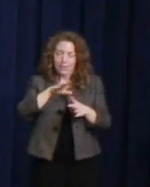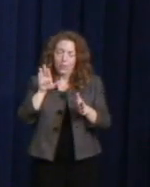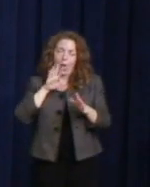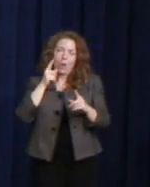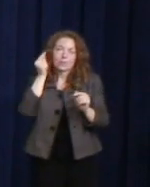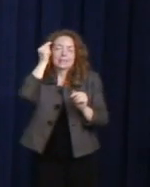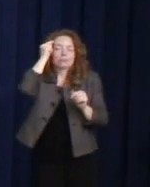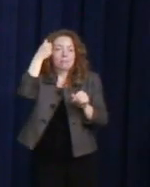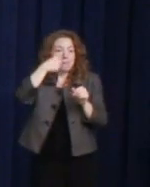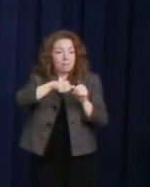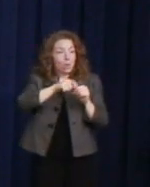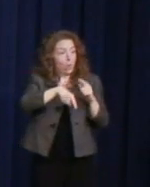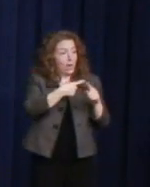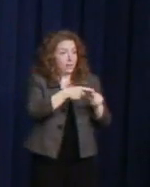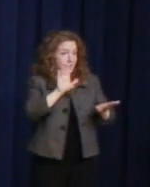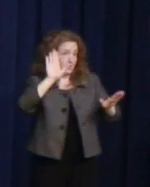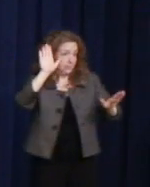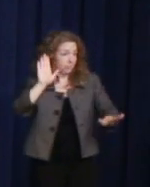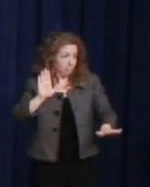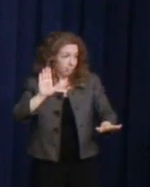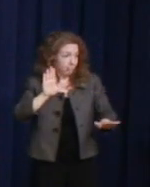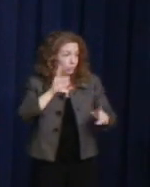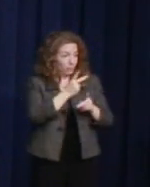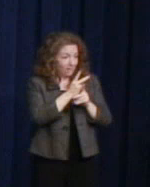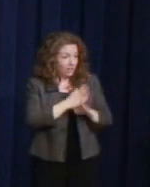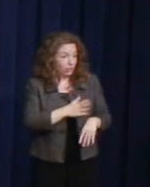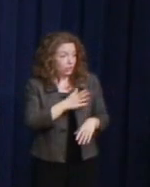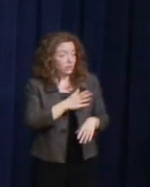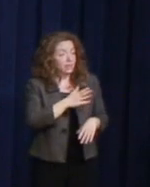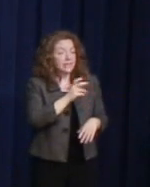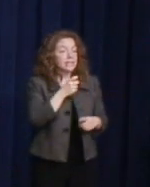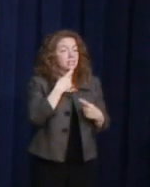When he was sworn as supervisor, he said "his victory signaled a green light